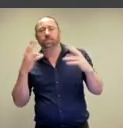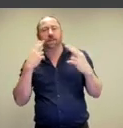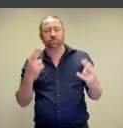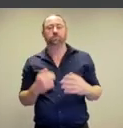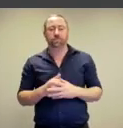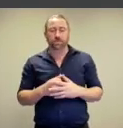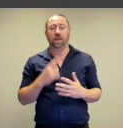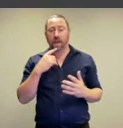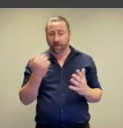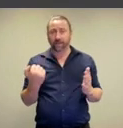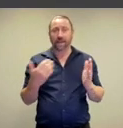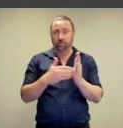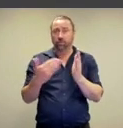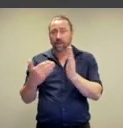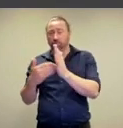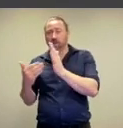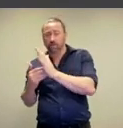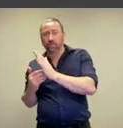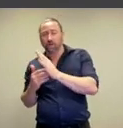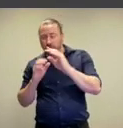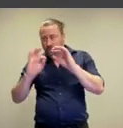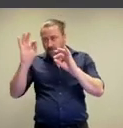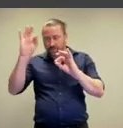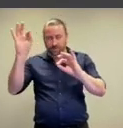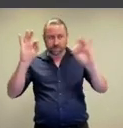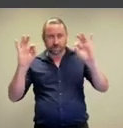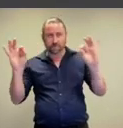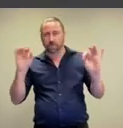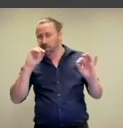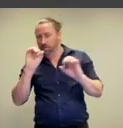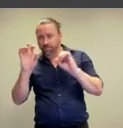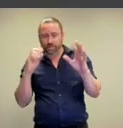fauna and these are painstakingly added